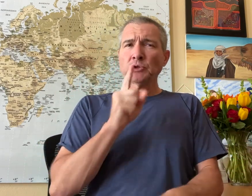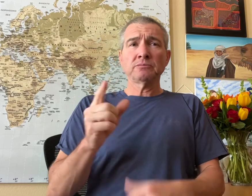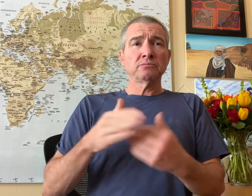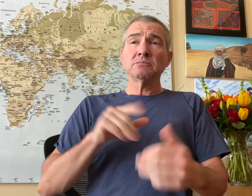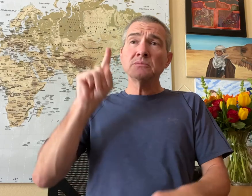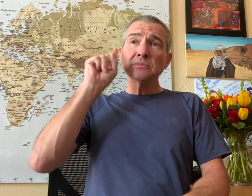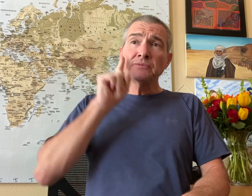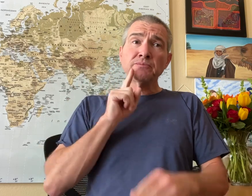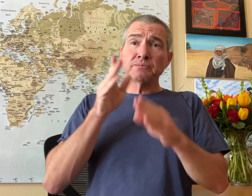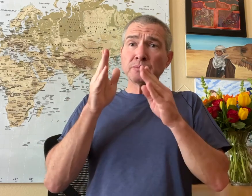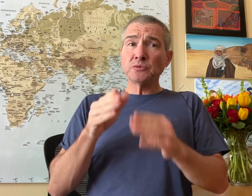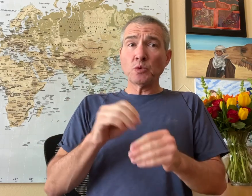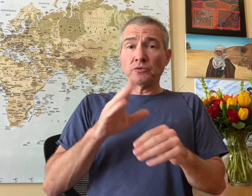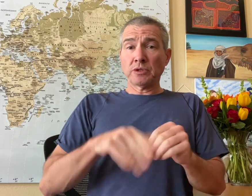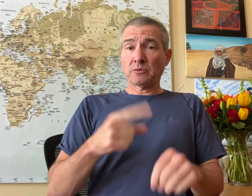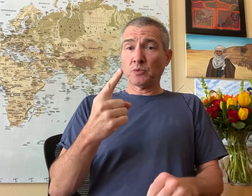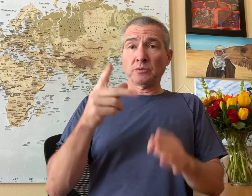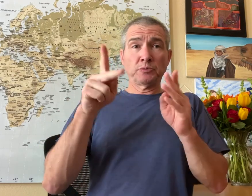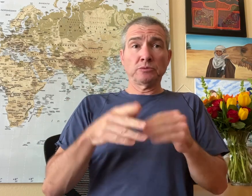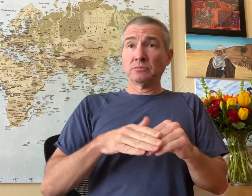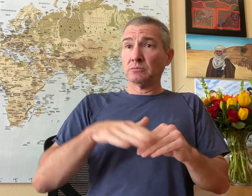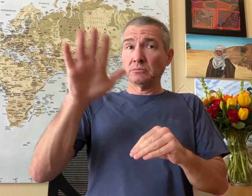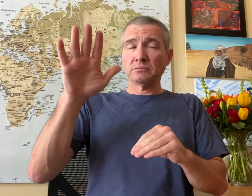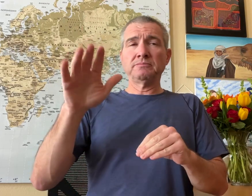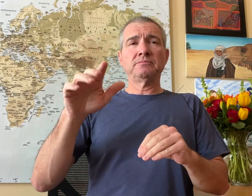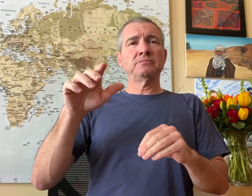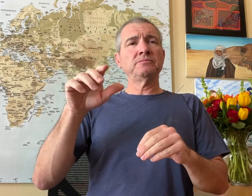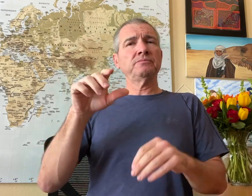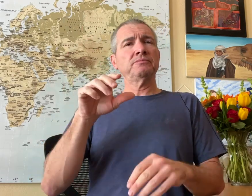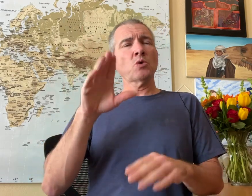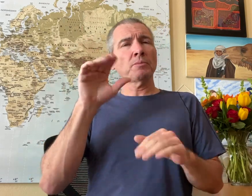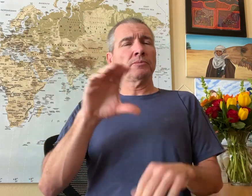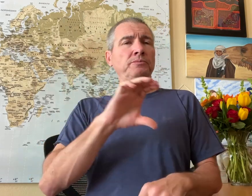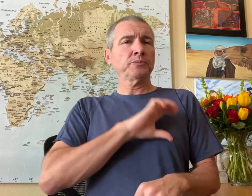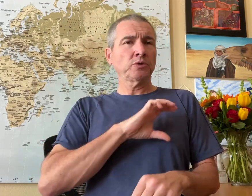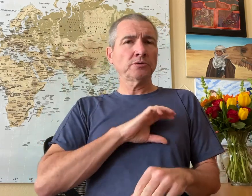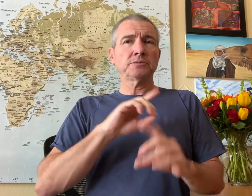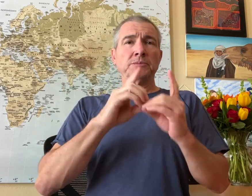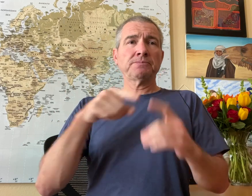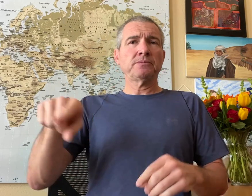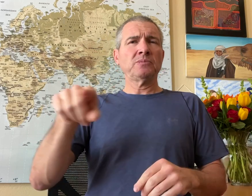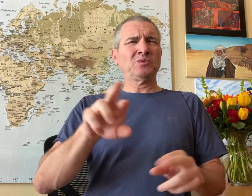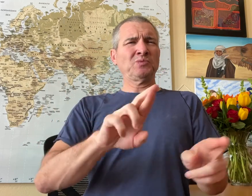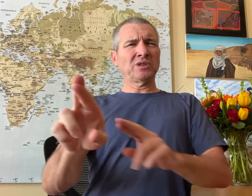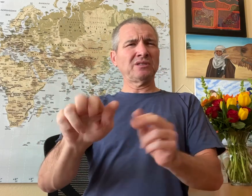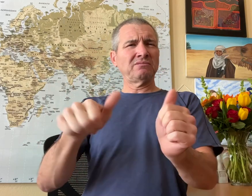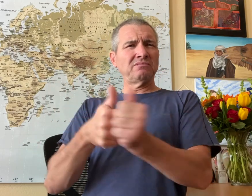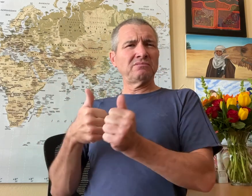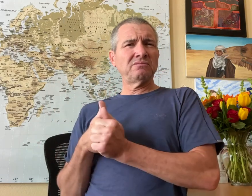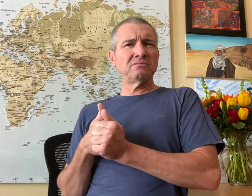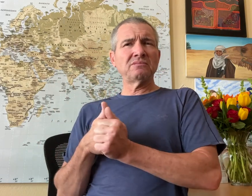that if there’s more than one Deaf person involved that the Police Department is ready to handle the situation.